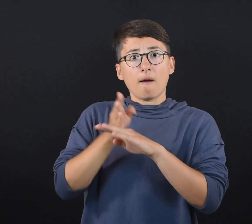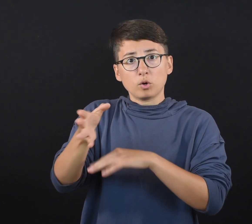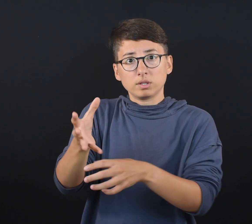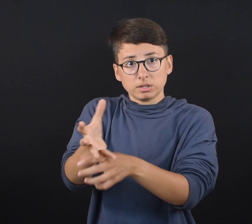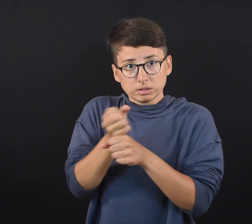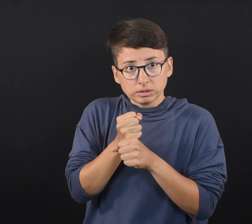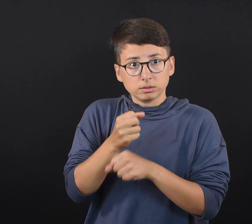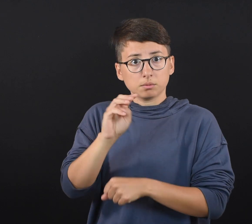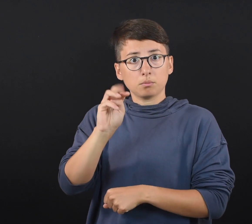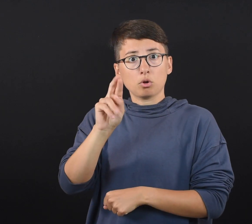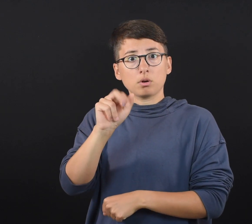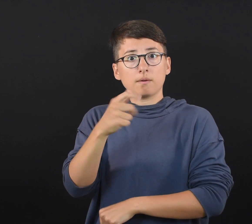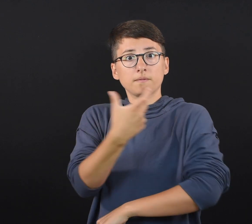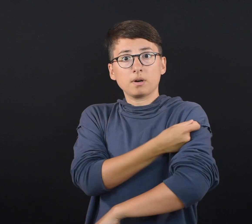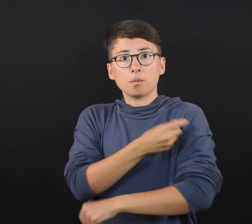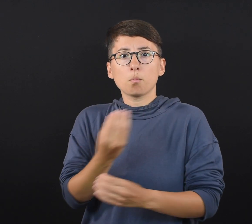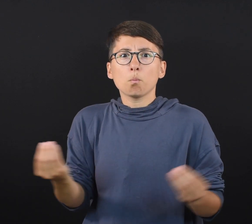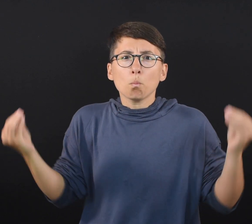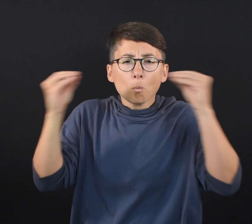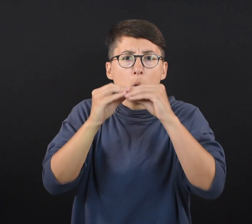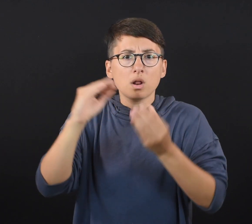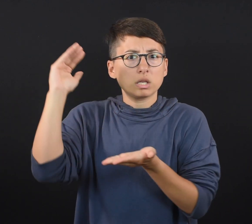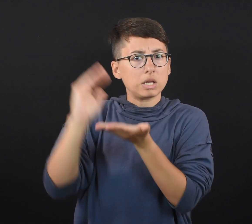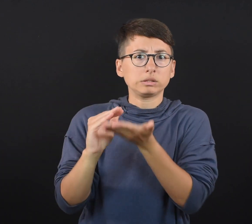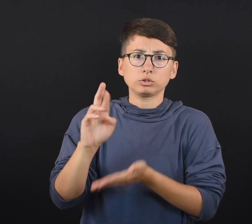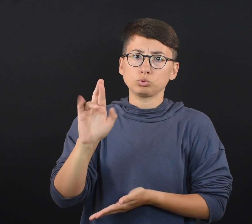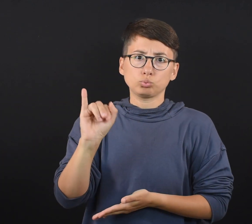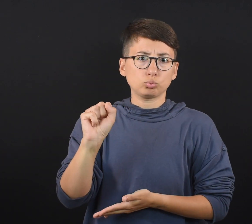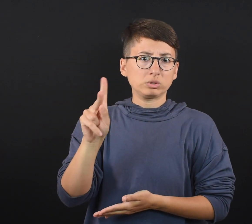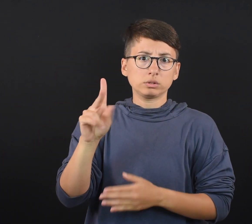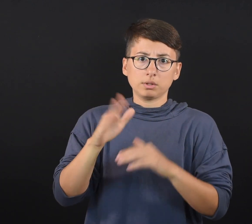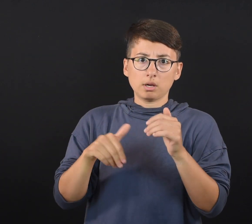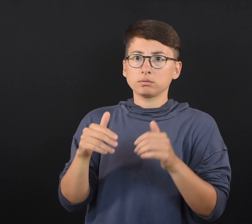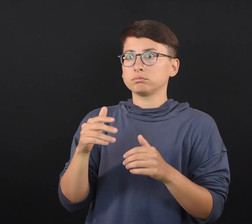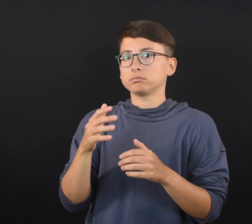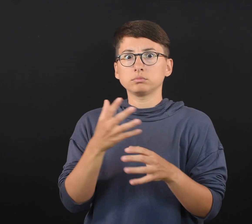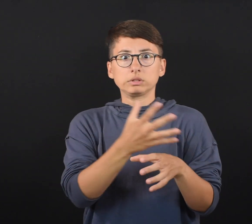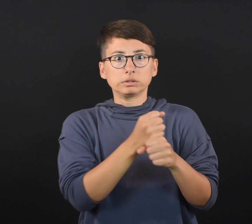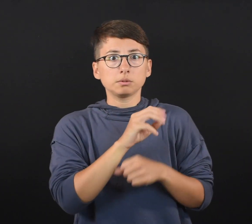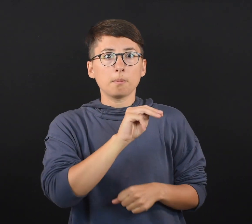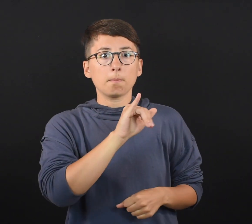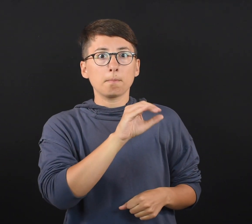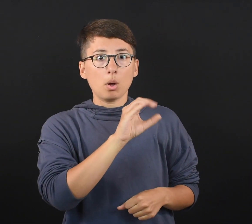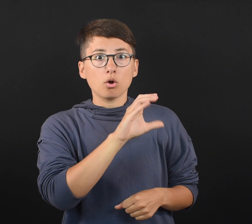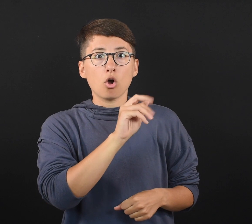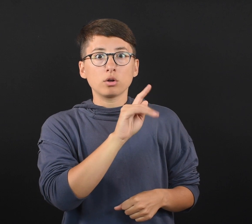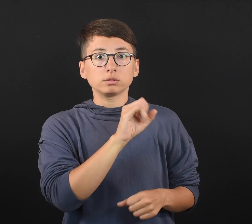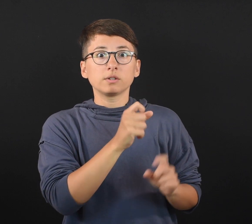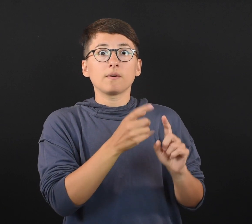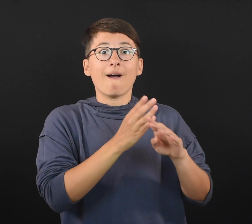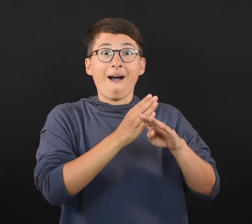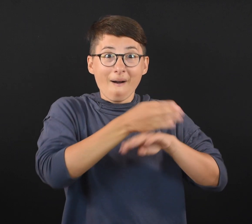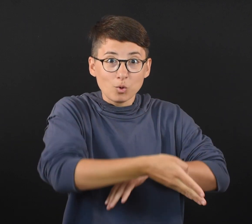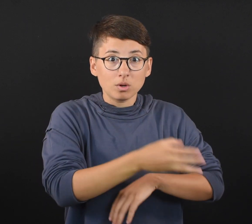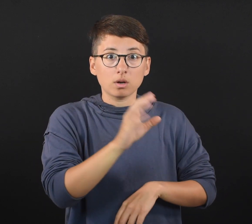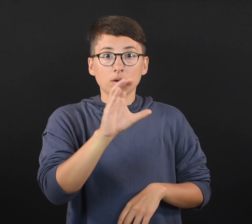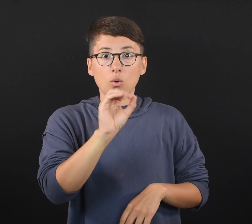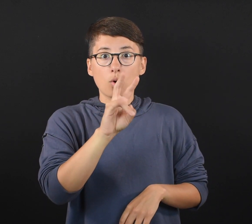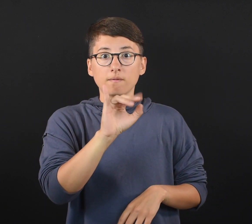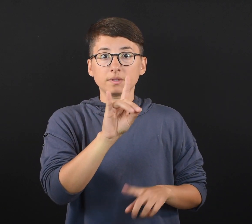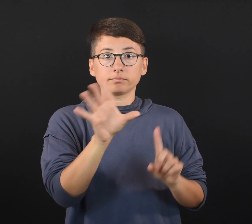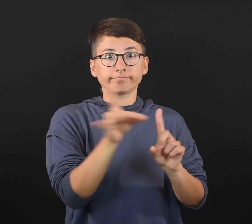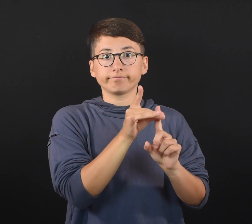chair of the Department of Cardiology at Mayo Clinic in Florida.